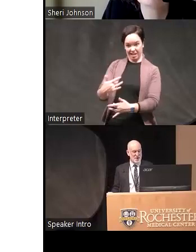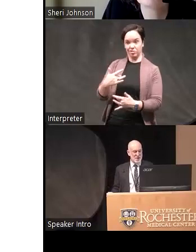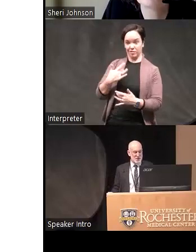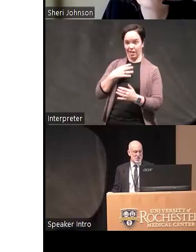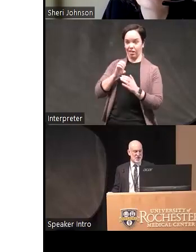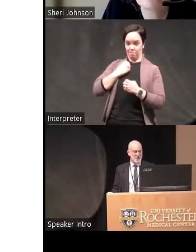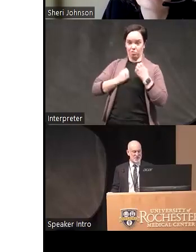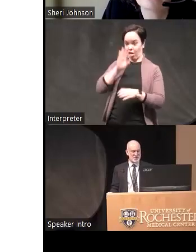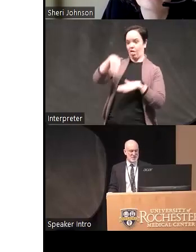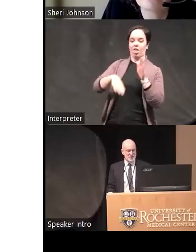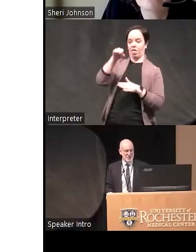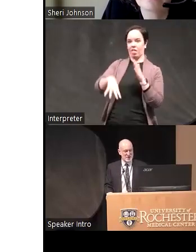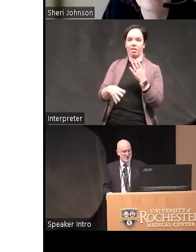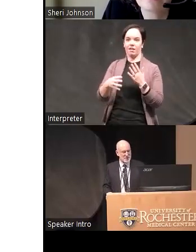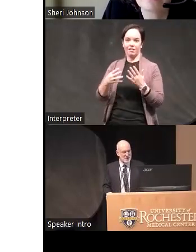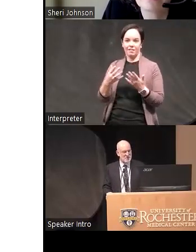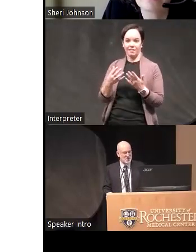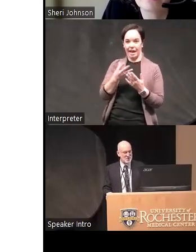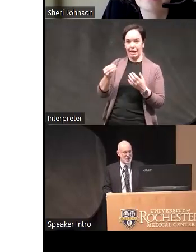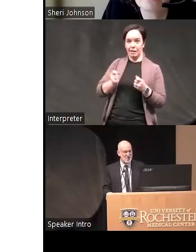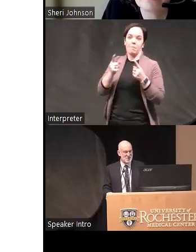um lead you to have these types of uh impulsive behaviors